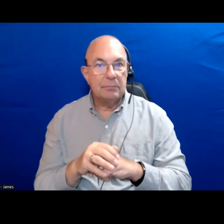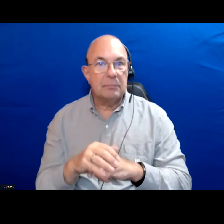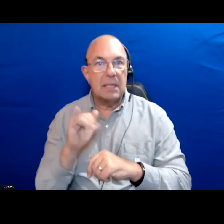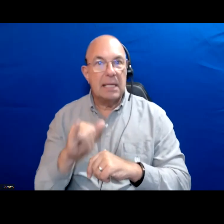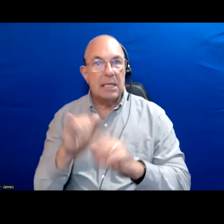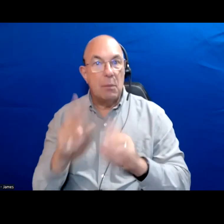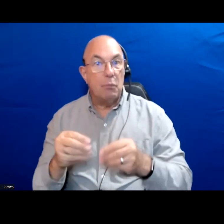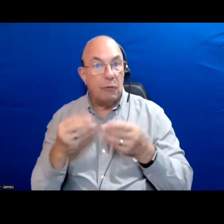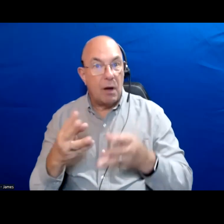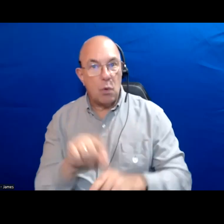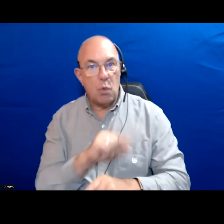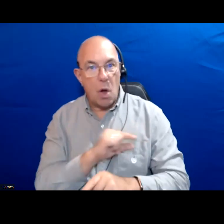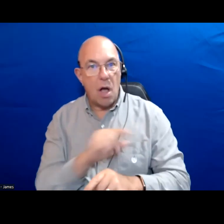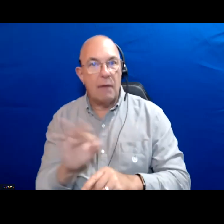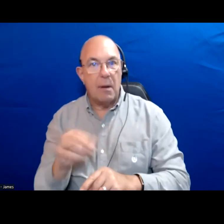and quality of public transit.